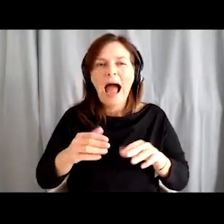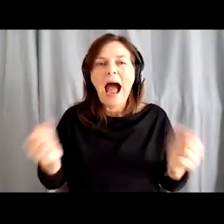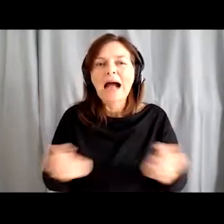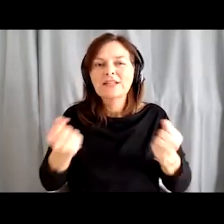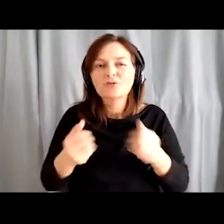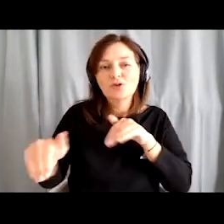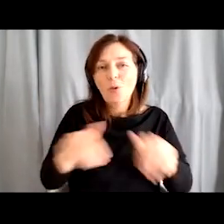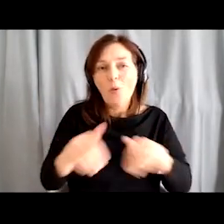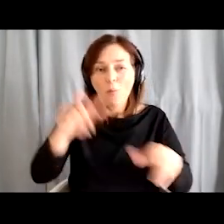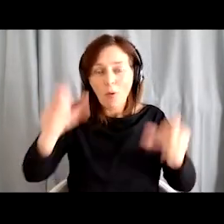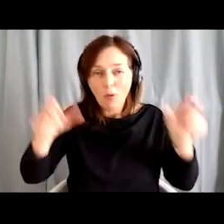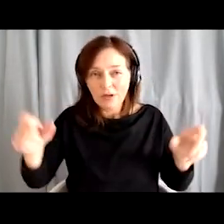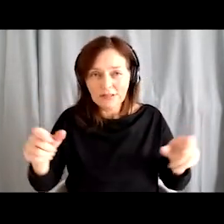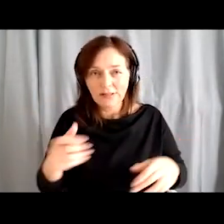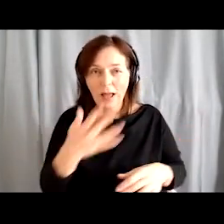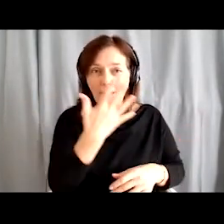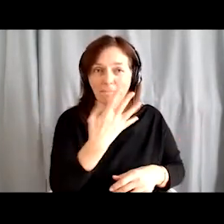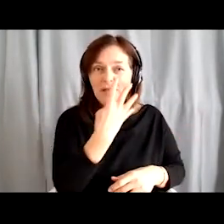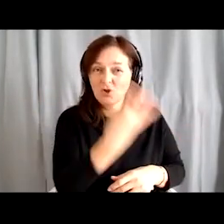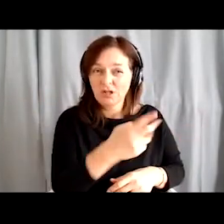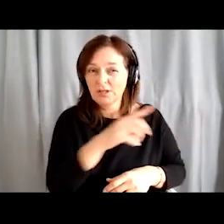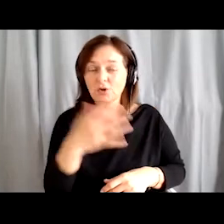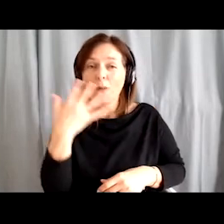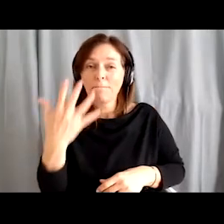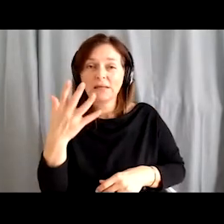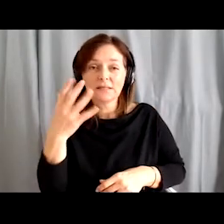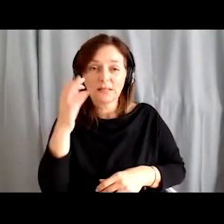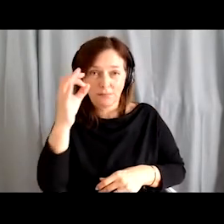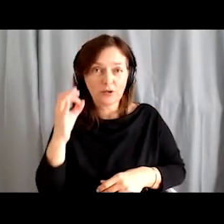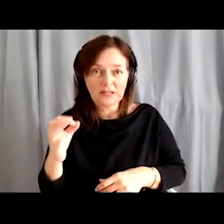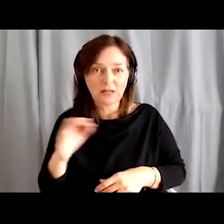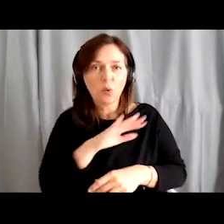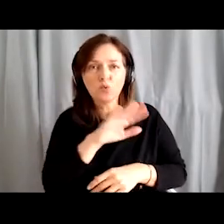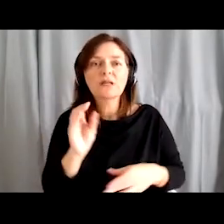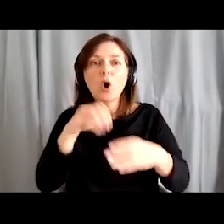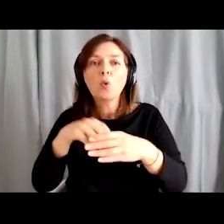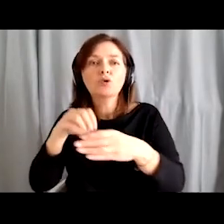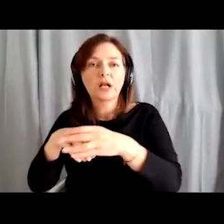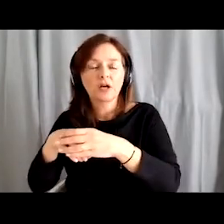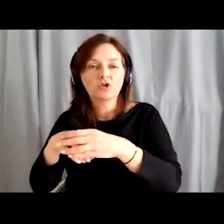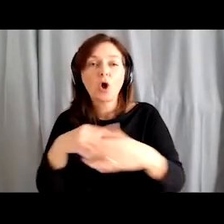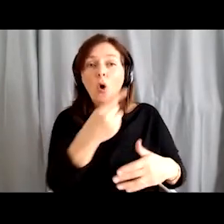out of the planned 30%, 45 to 50% of all participants were pensioners.